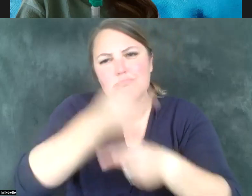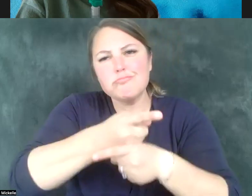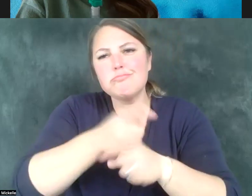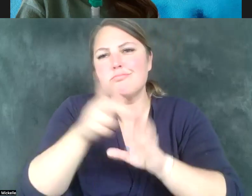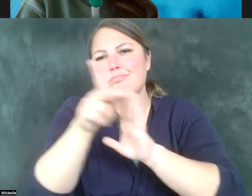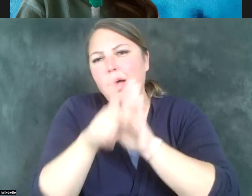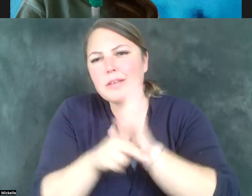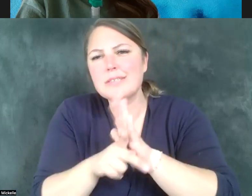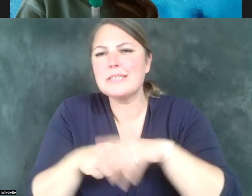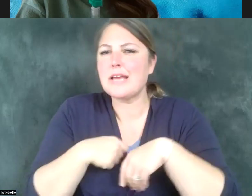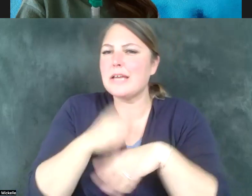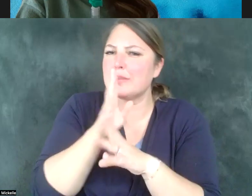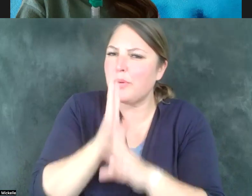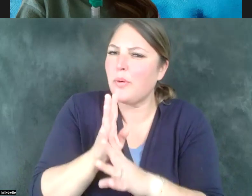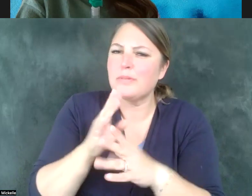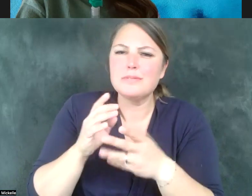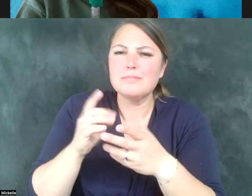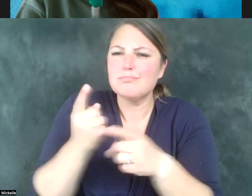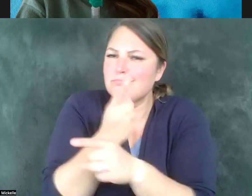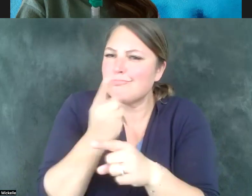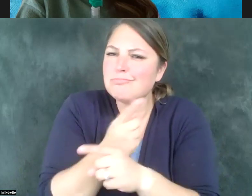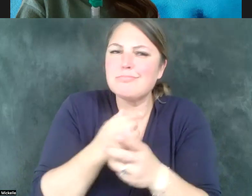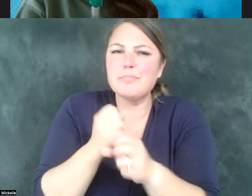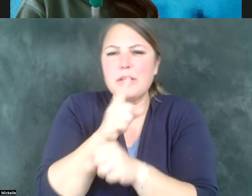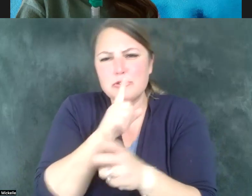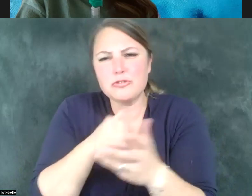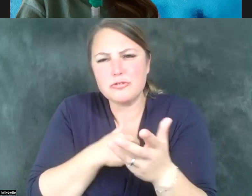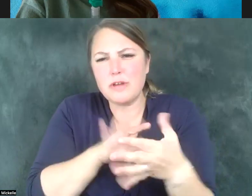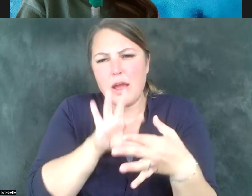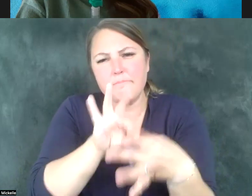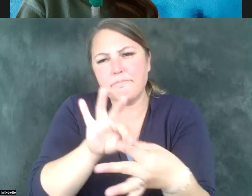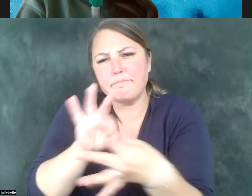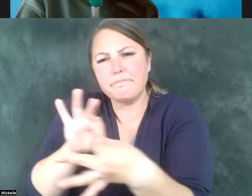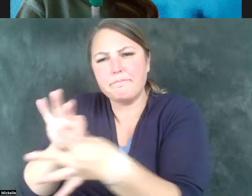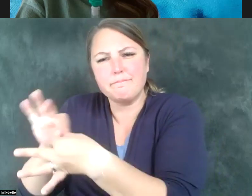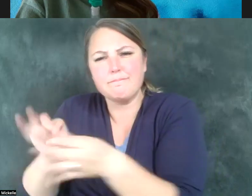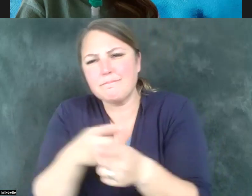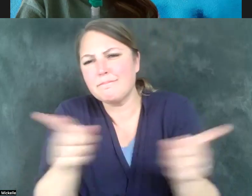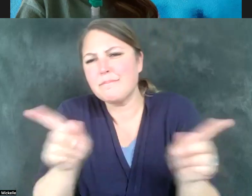that's close to the ground and close to the hearts and minds of people who are living with disabilities in our state.